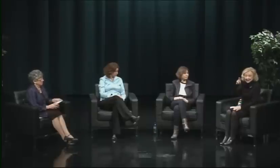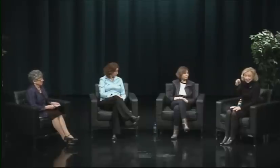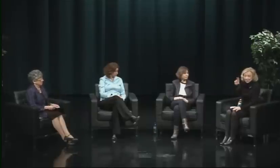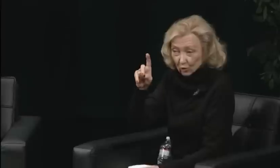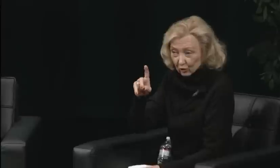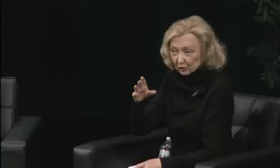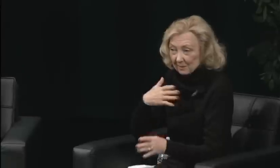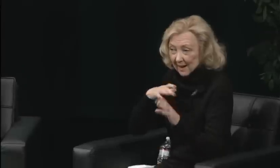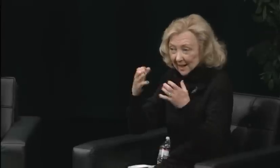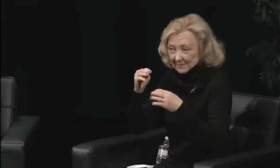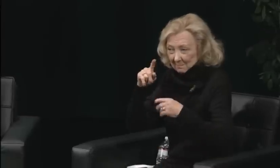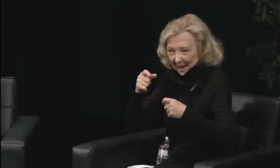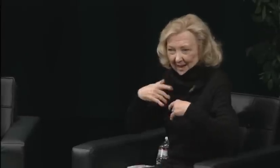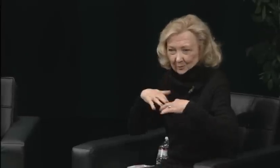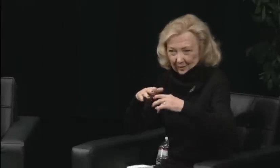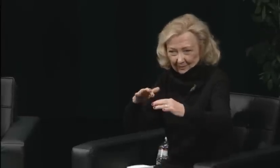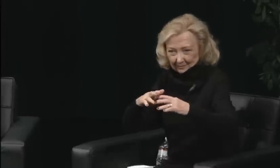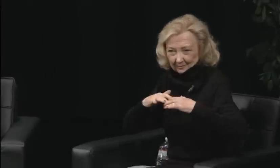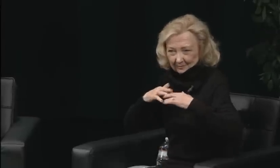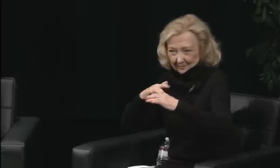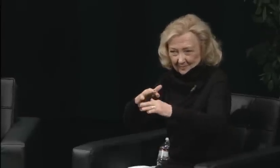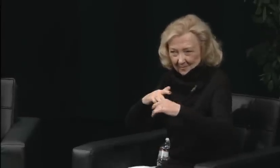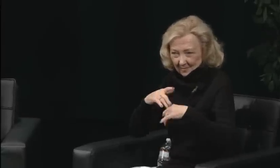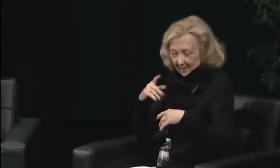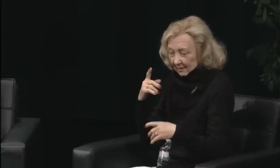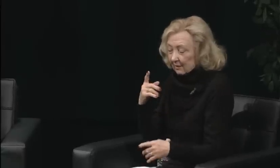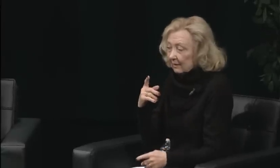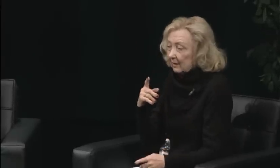and the employees and -- in short, I was a student